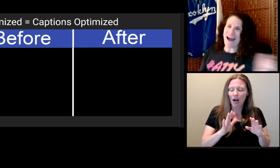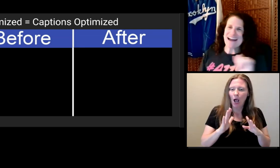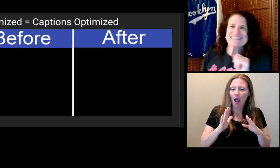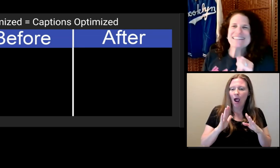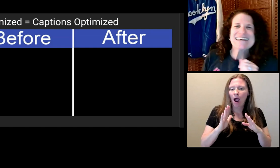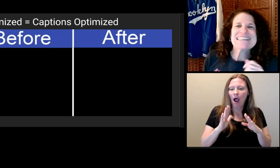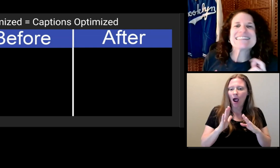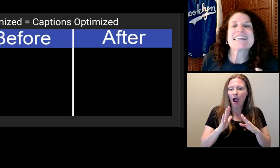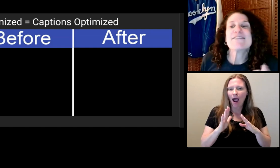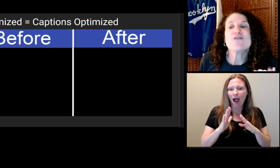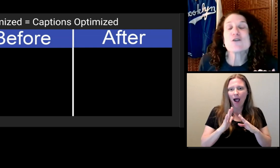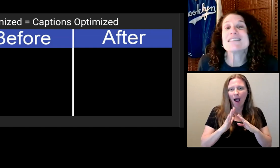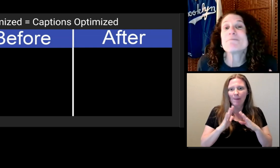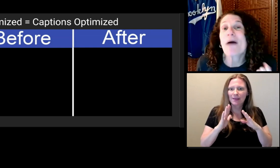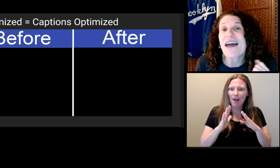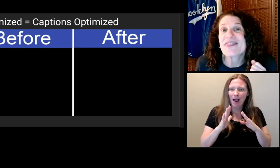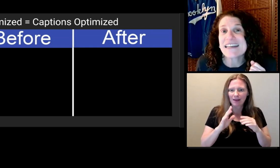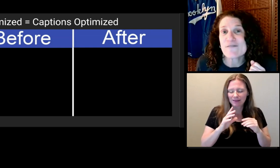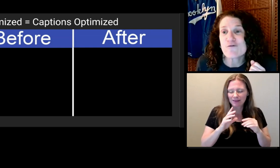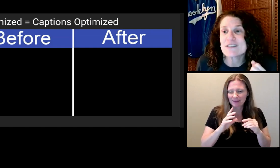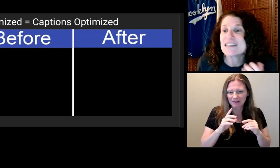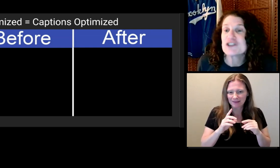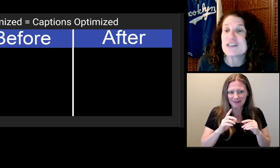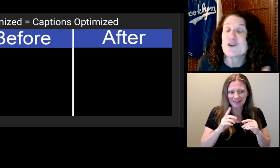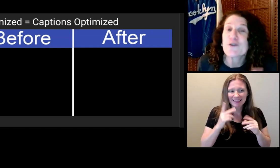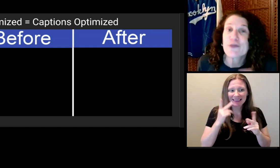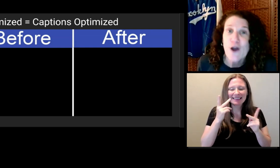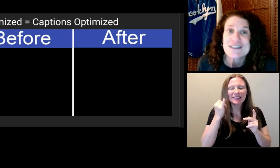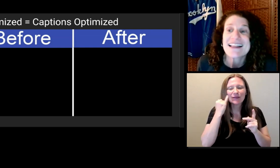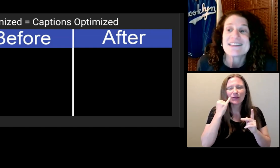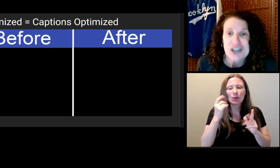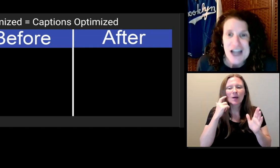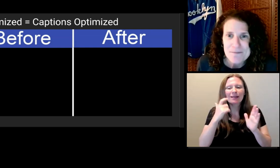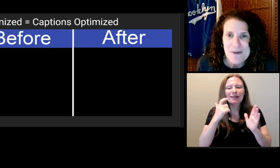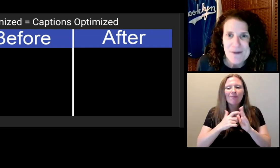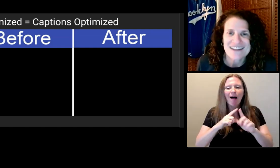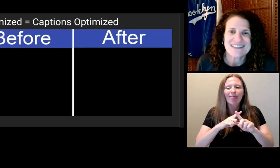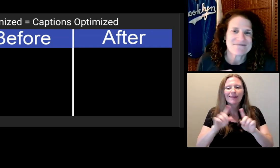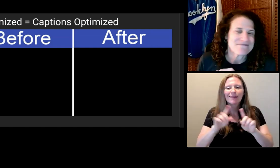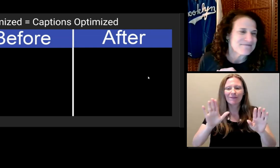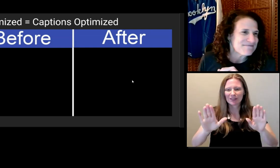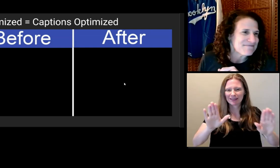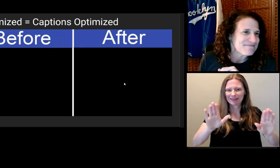See if you can spot the difference and share your thoughts in the chat box.